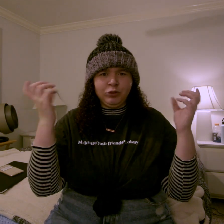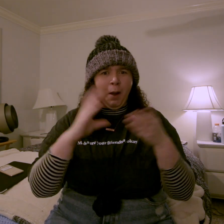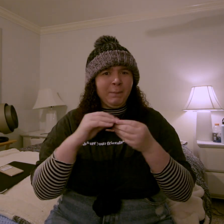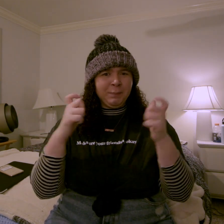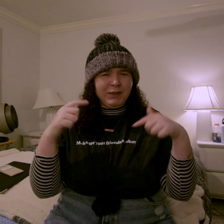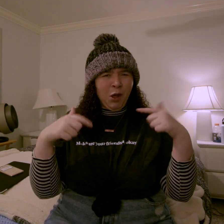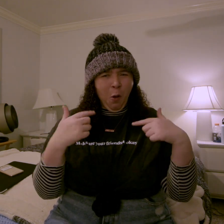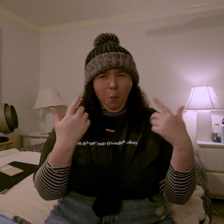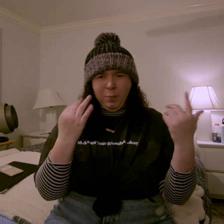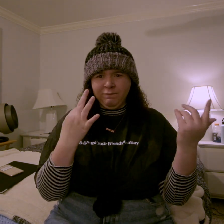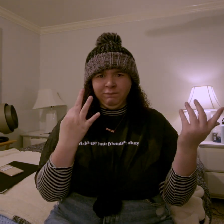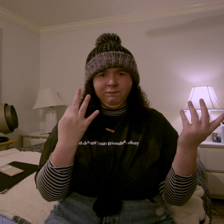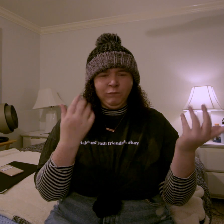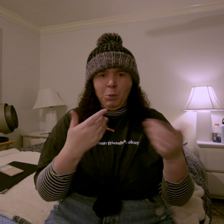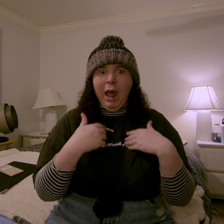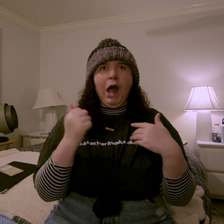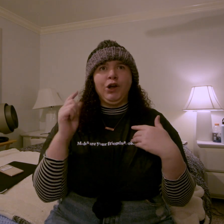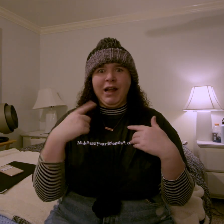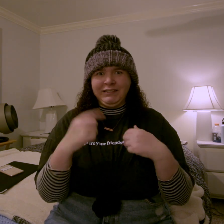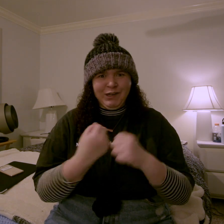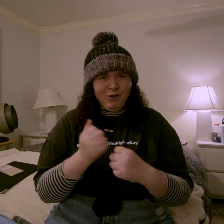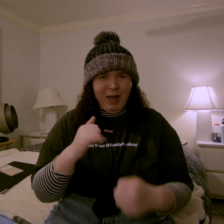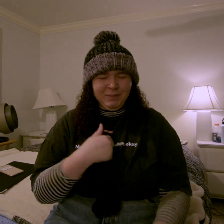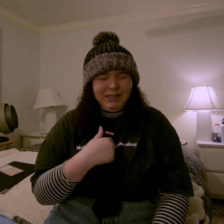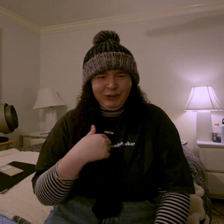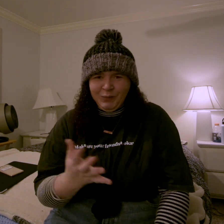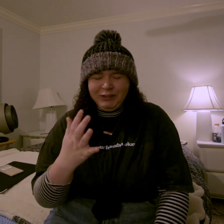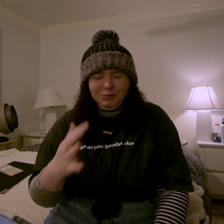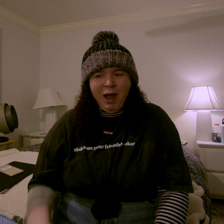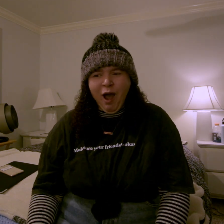comment below if you did have a crazy year like me